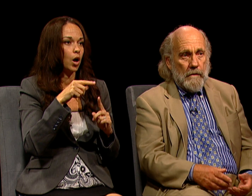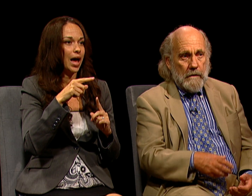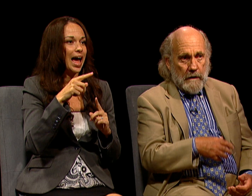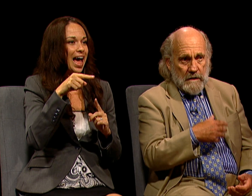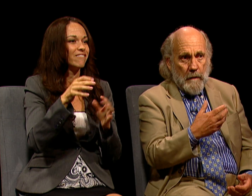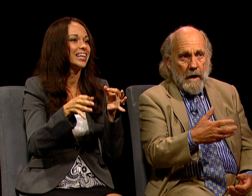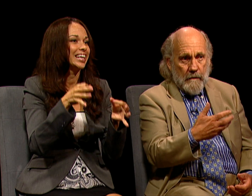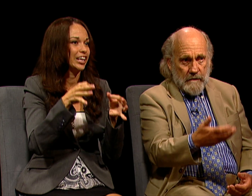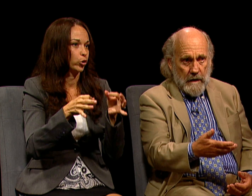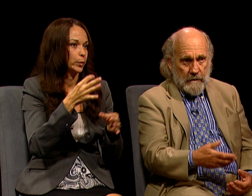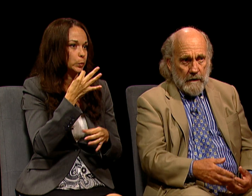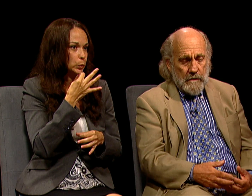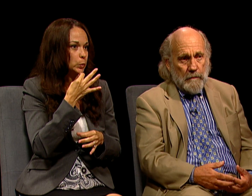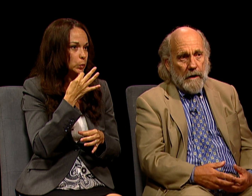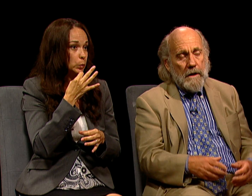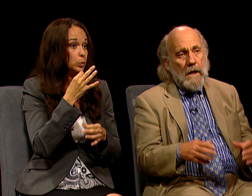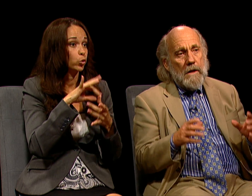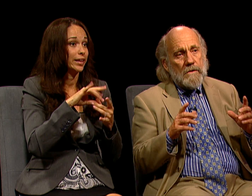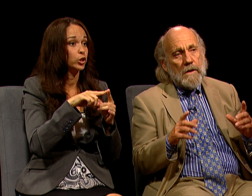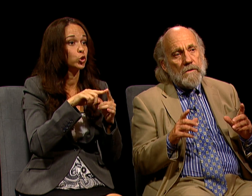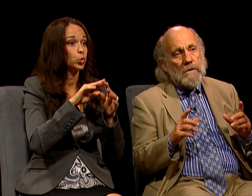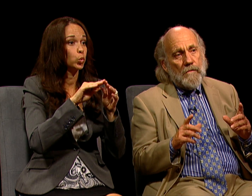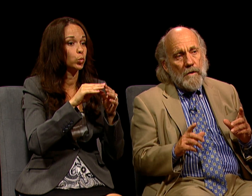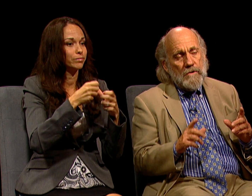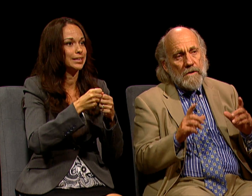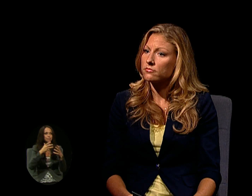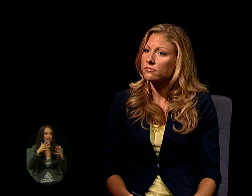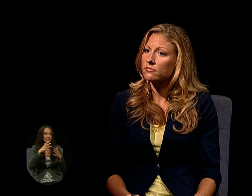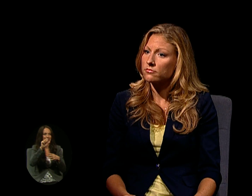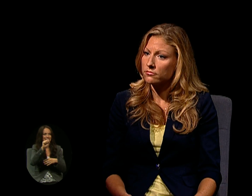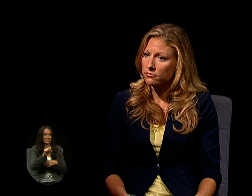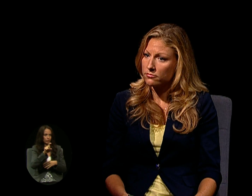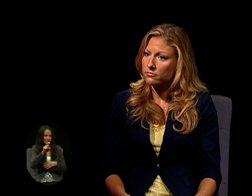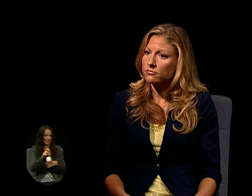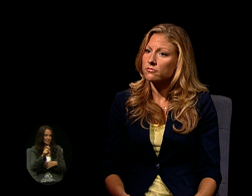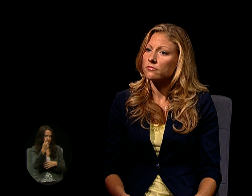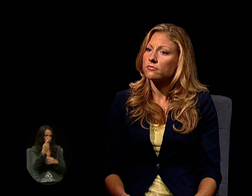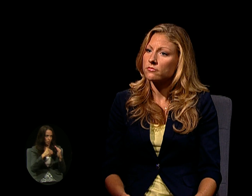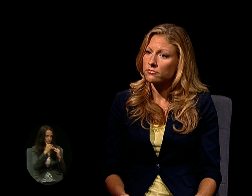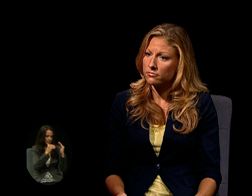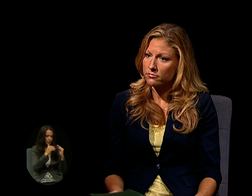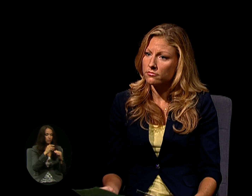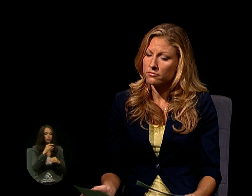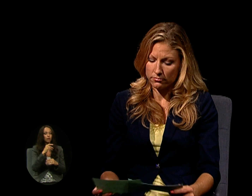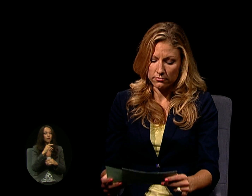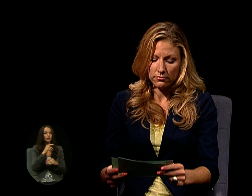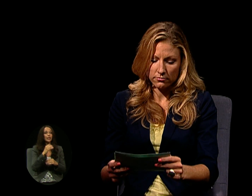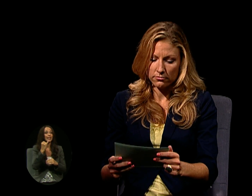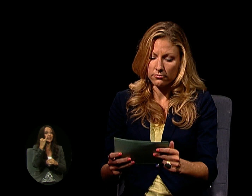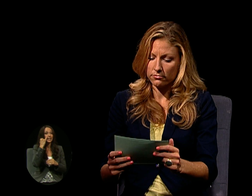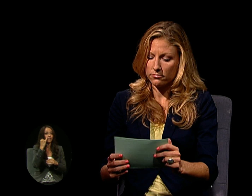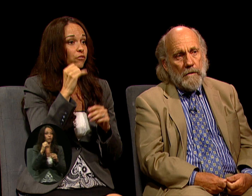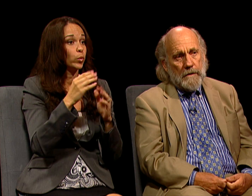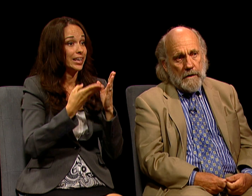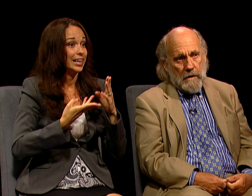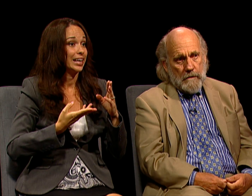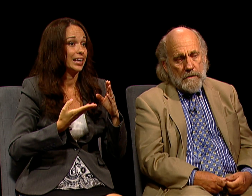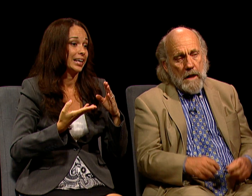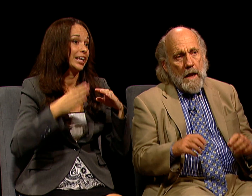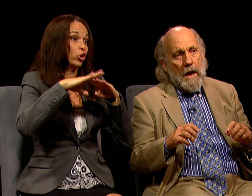TO EXPAND THE SOUTH TEXAS PLANT, SAYS THAT IF WE JUST INCREASE THE STRINGENCY OR THE EFFICIENCY OF OUR BUILDING CODES